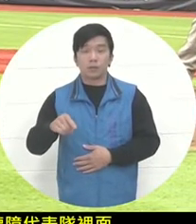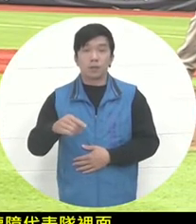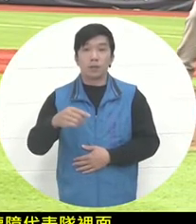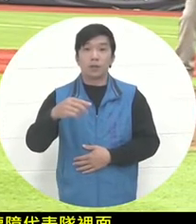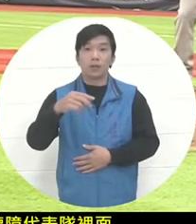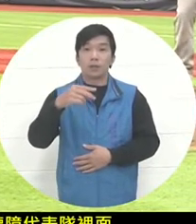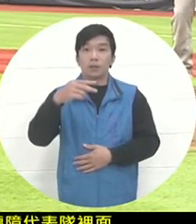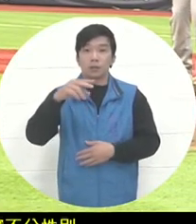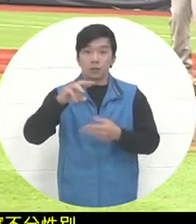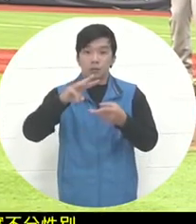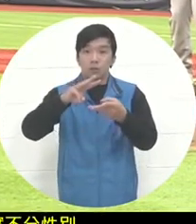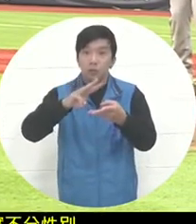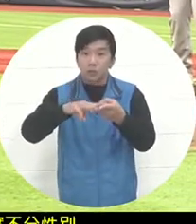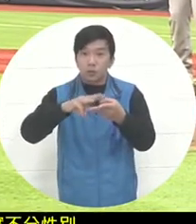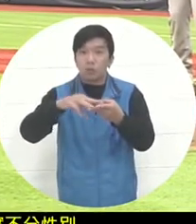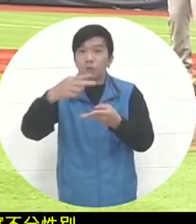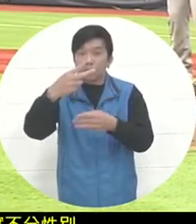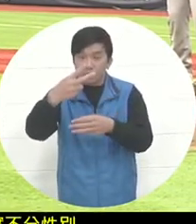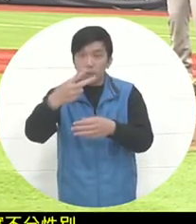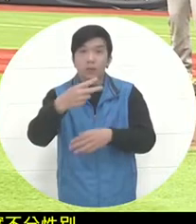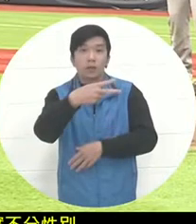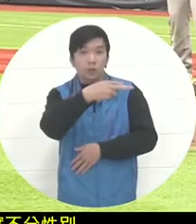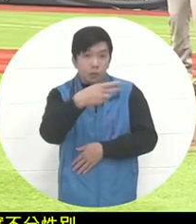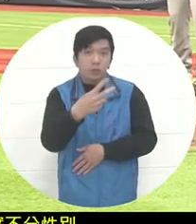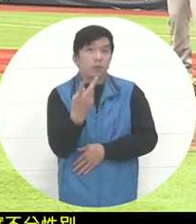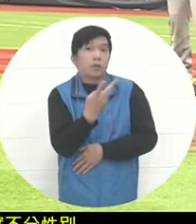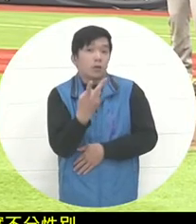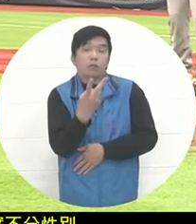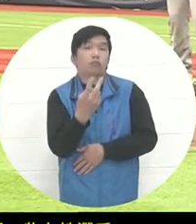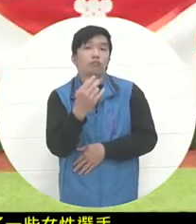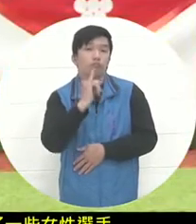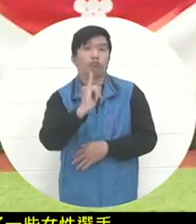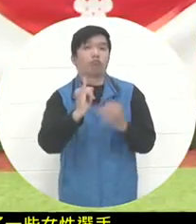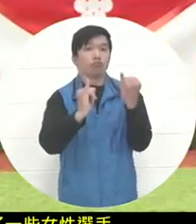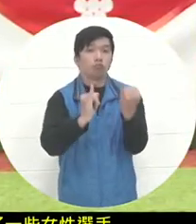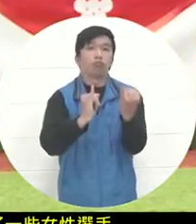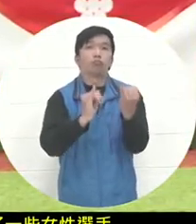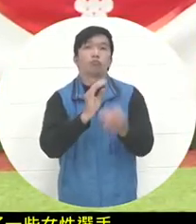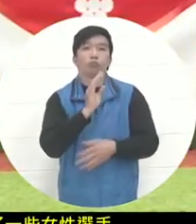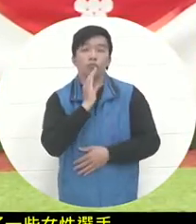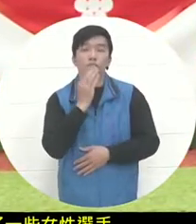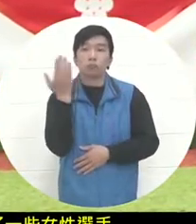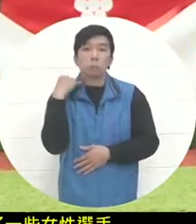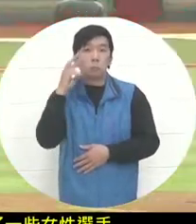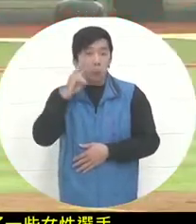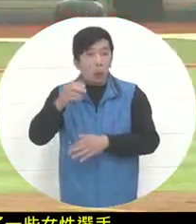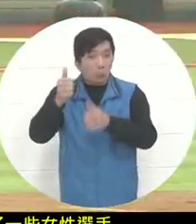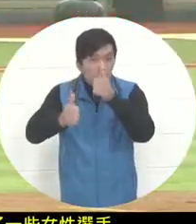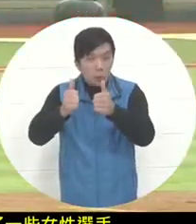in the first few days. They also played most of the game. Some even played the entire game